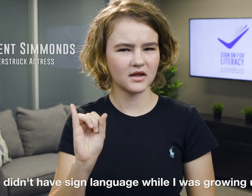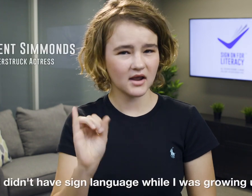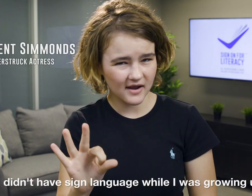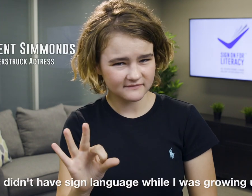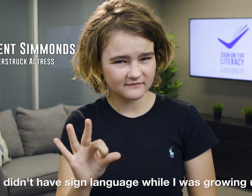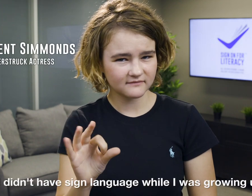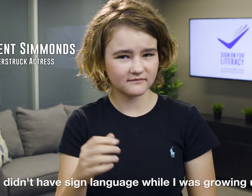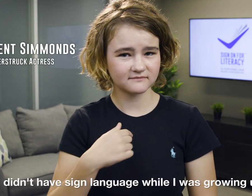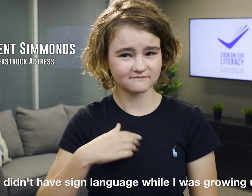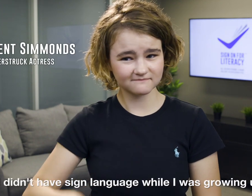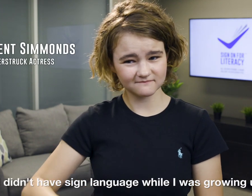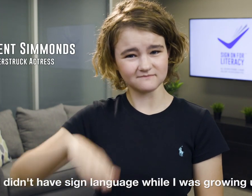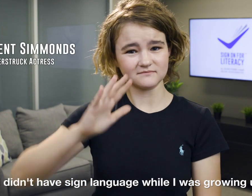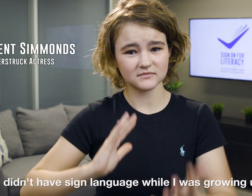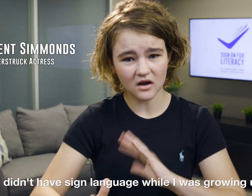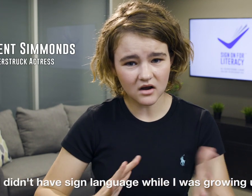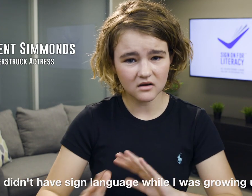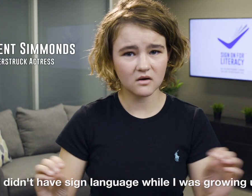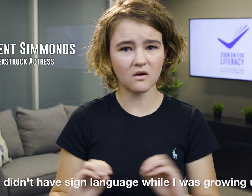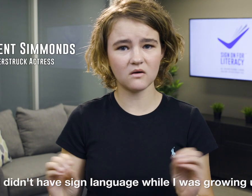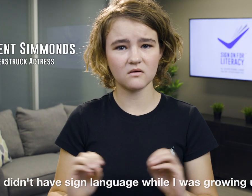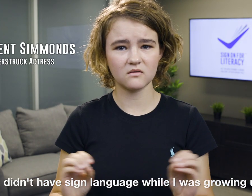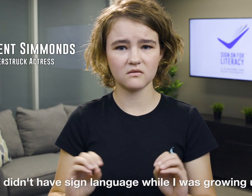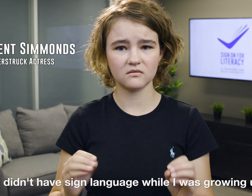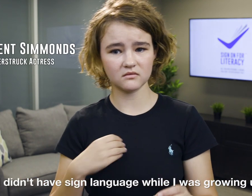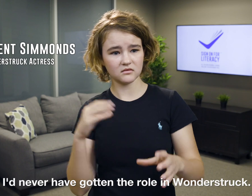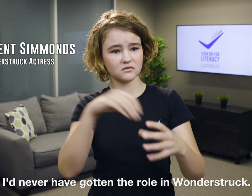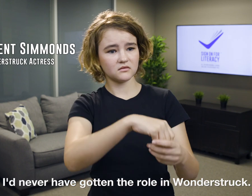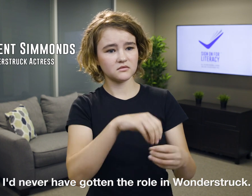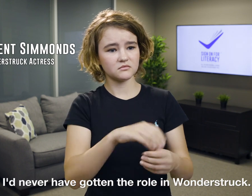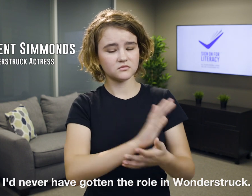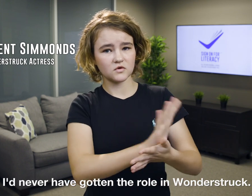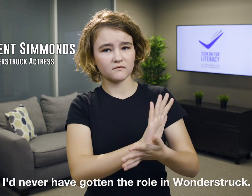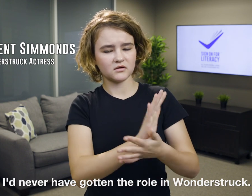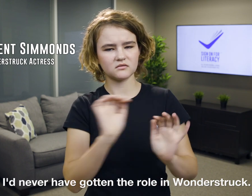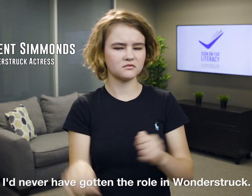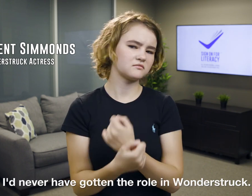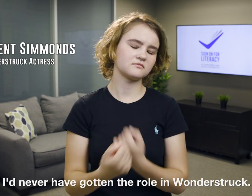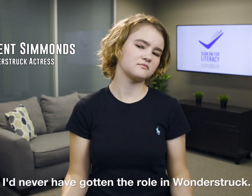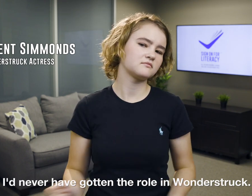If I didn't have sign language while I was growing up, I'd never have gotten the role in Wonderstruck.